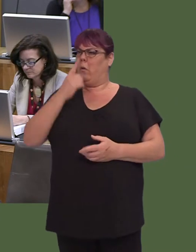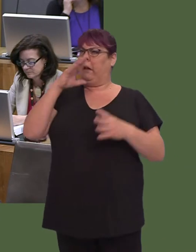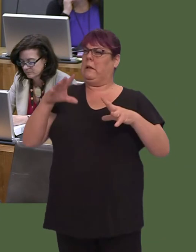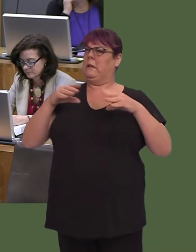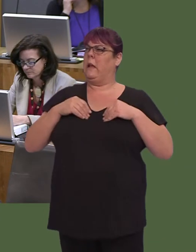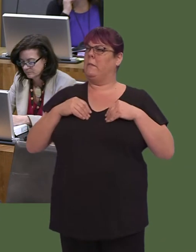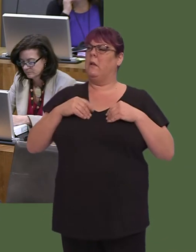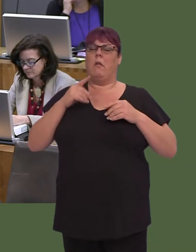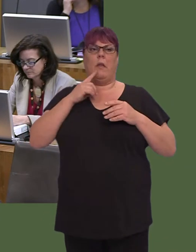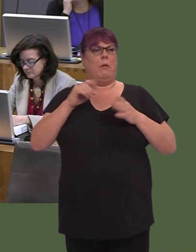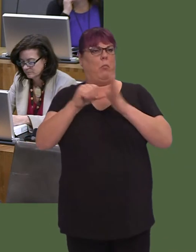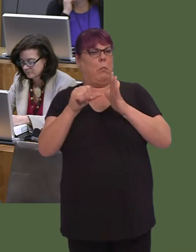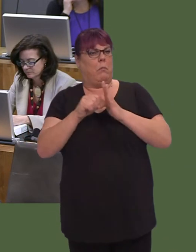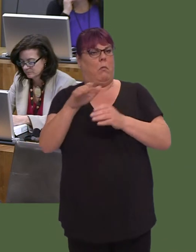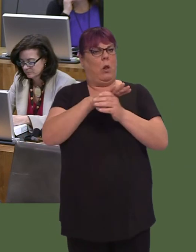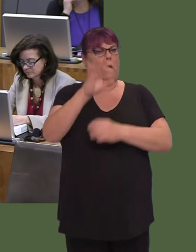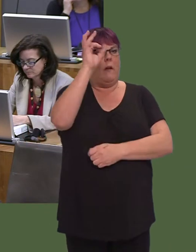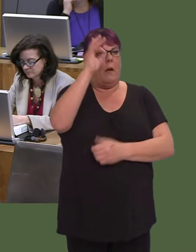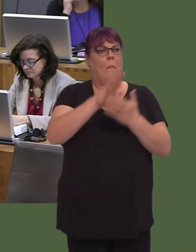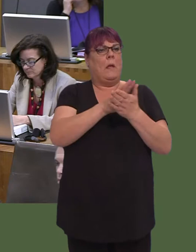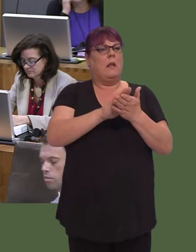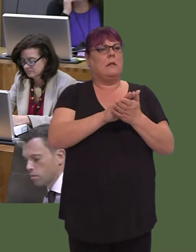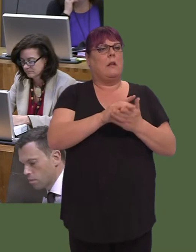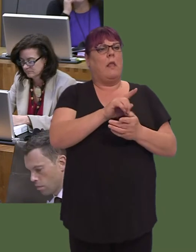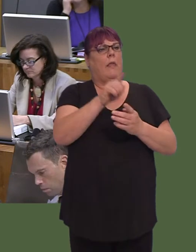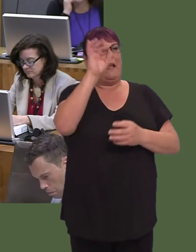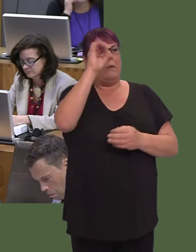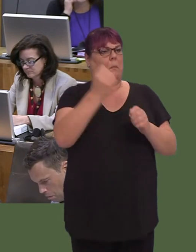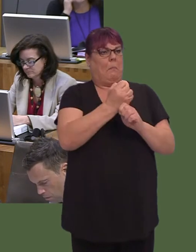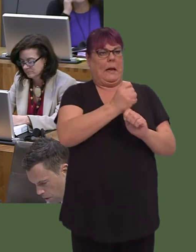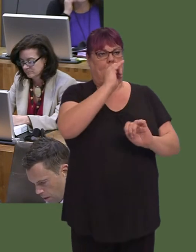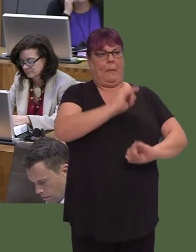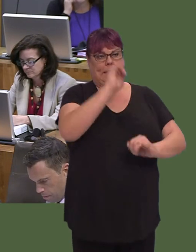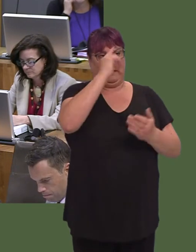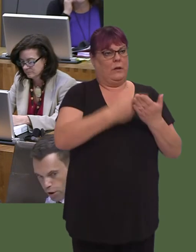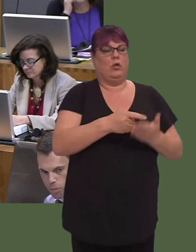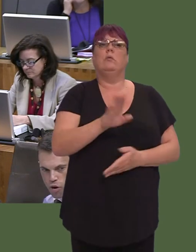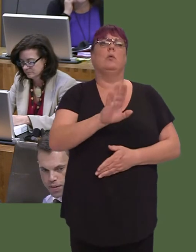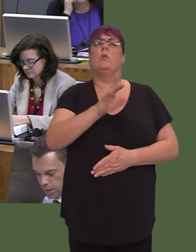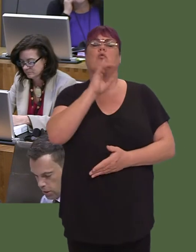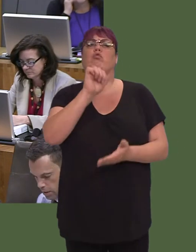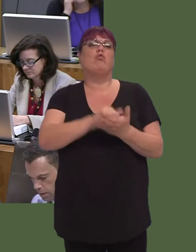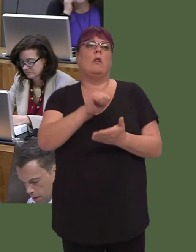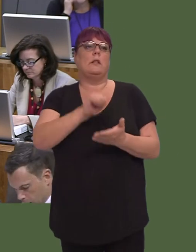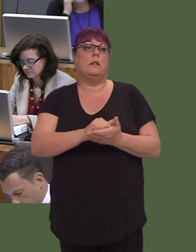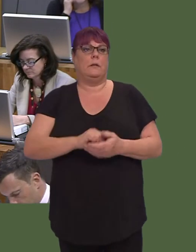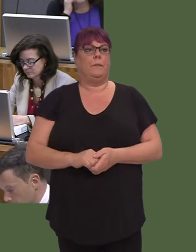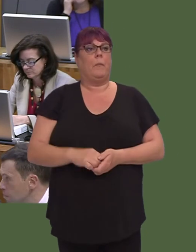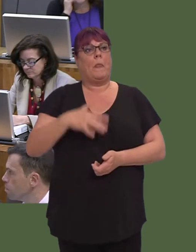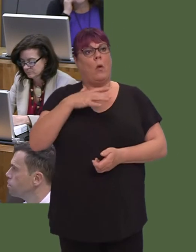local council is taking bad decisions. That clearly can't be right and we want to make sure that, if the Prime Minister is true